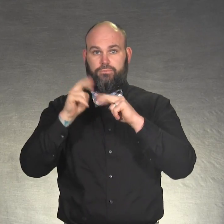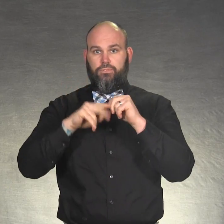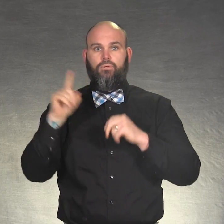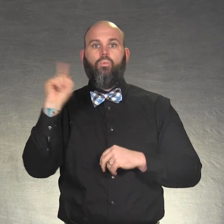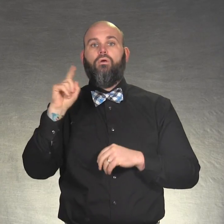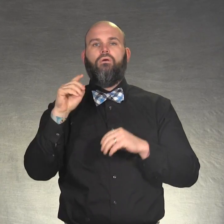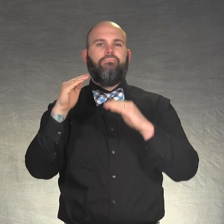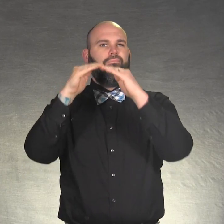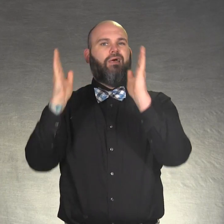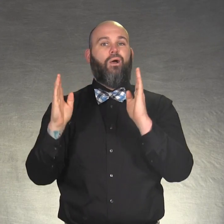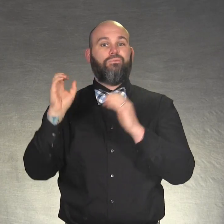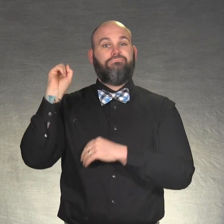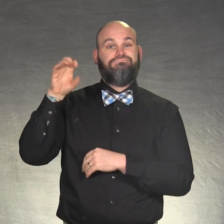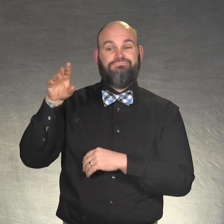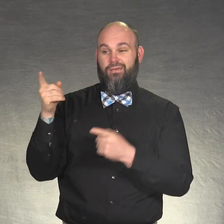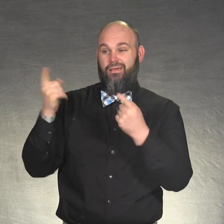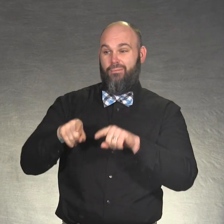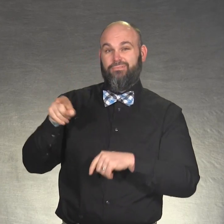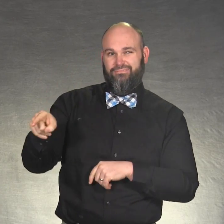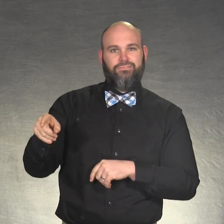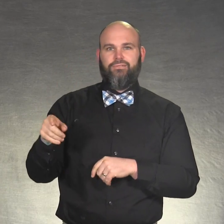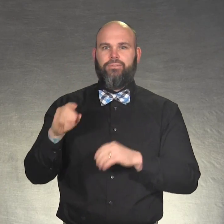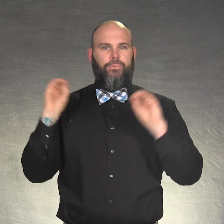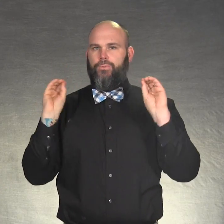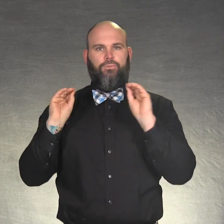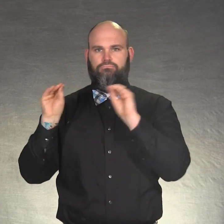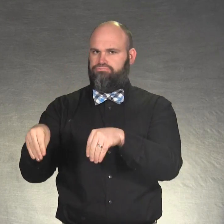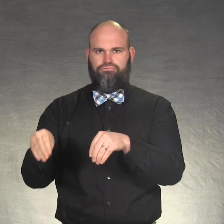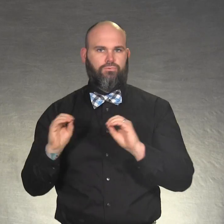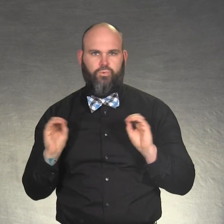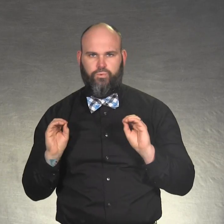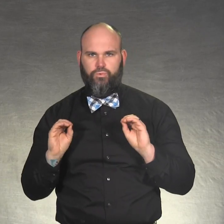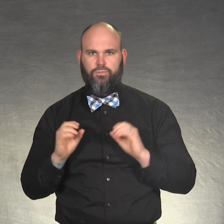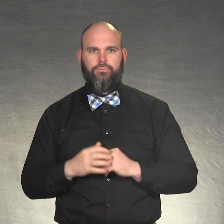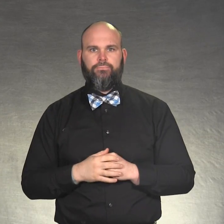where most House hearings happen.